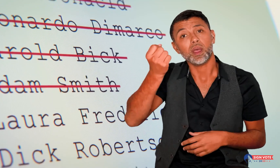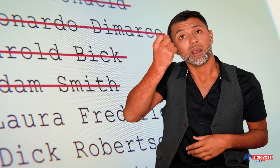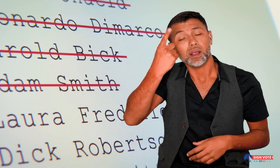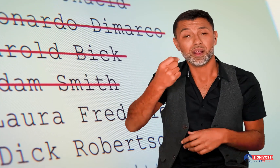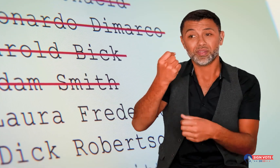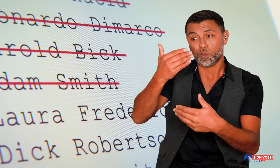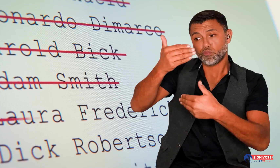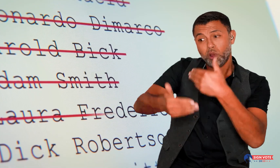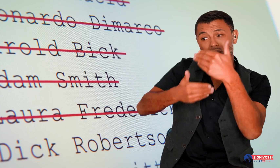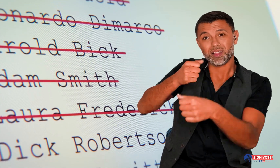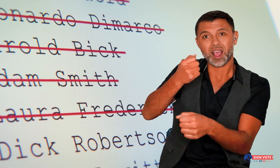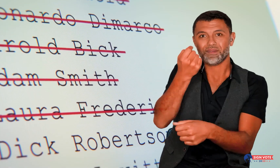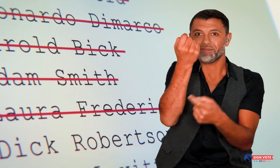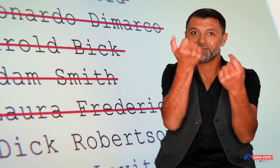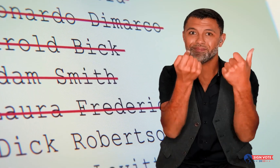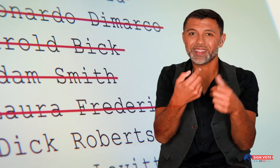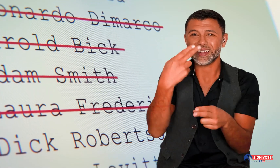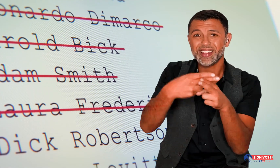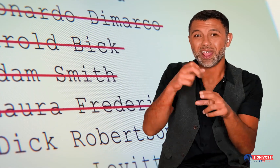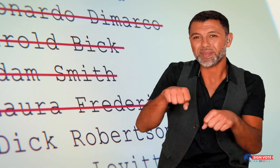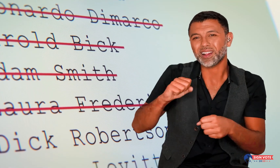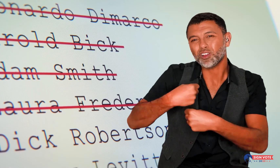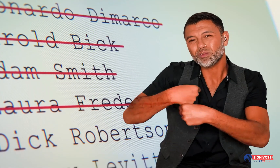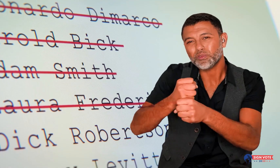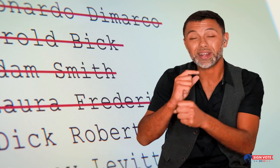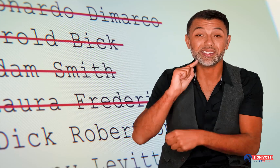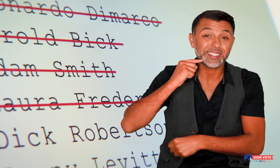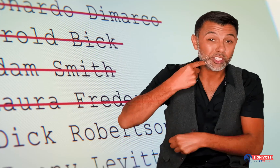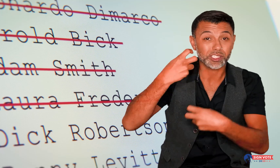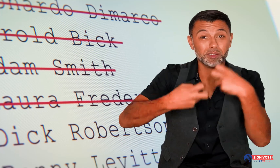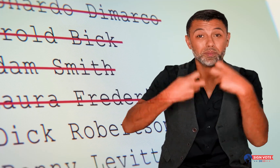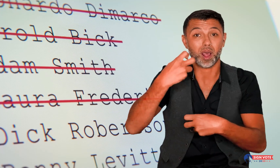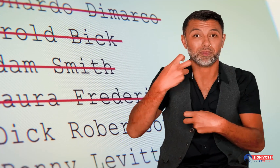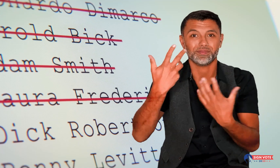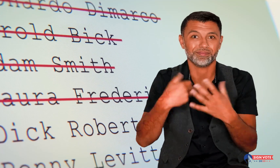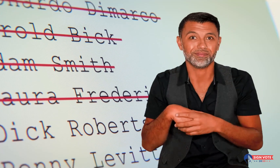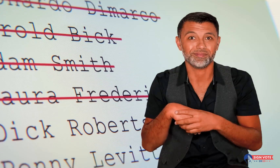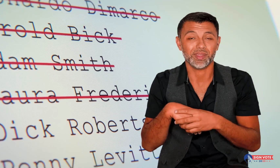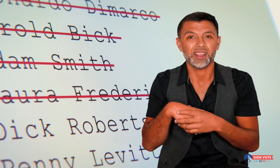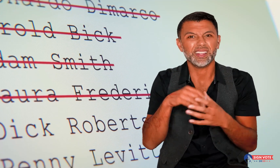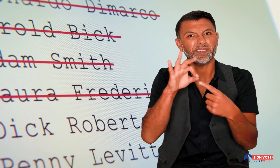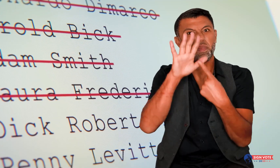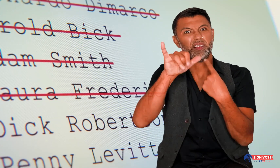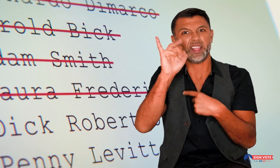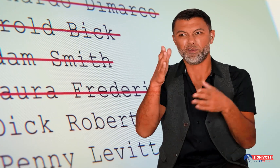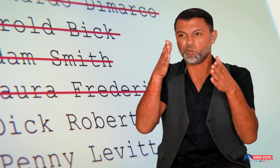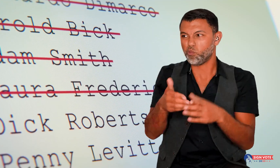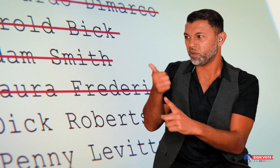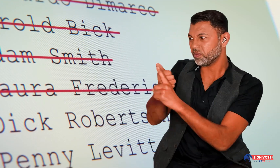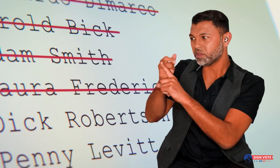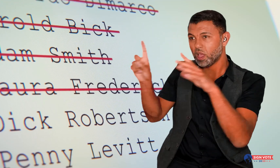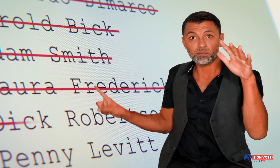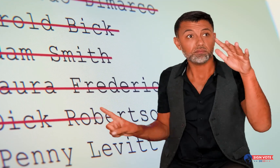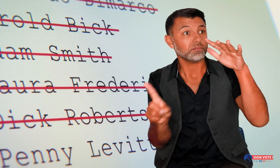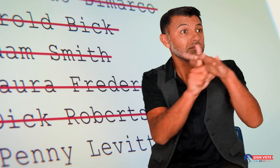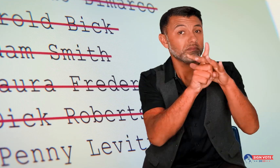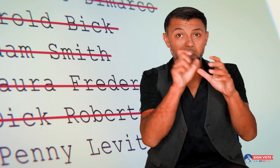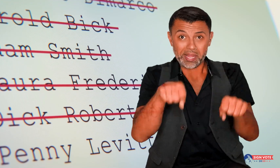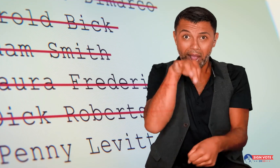The process of removing names can cause serious problems, especially when eligible voters show up